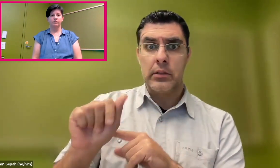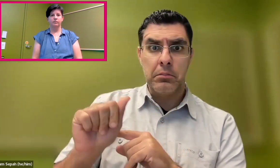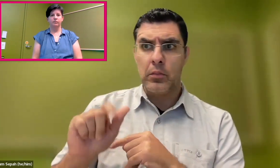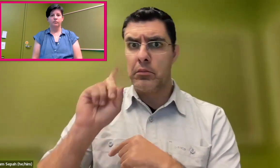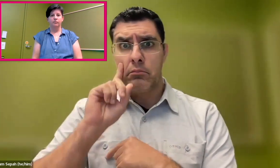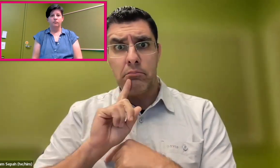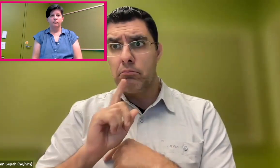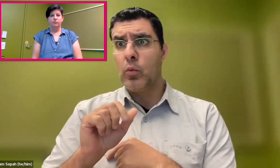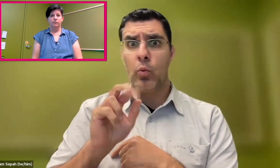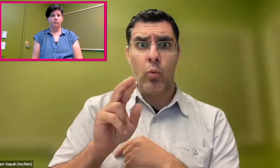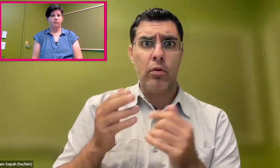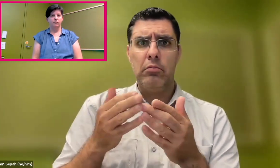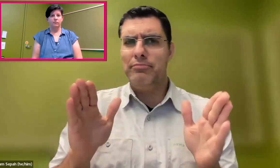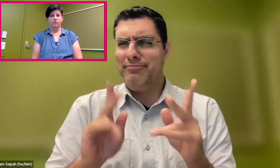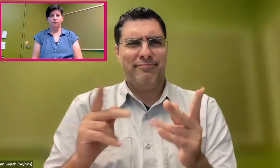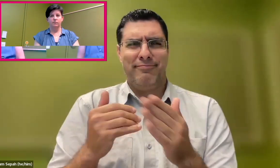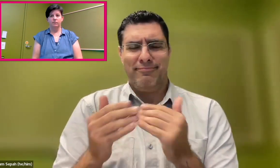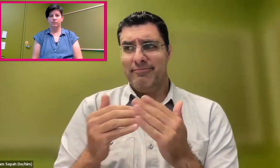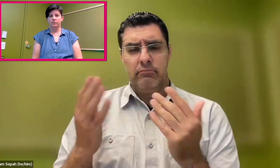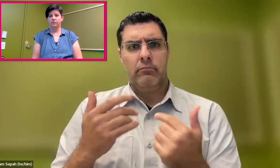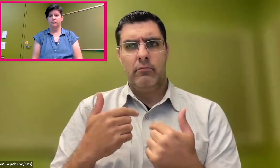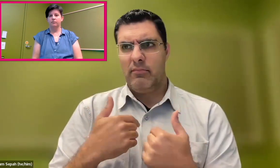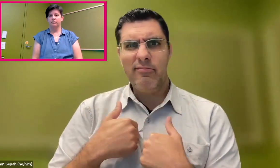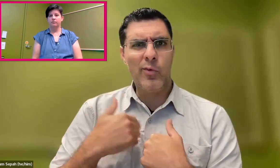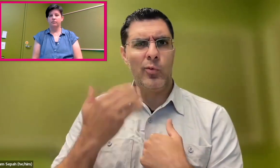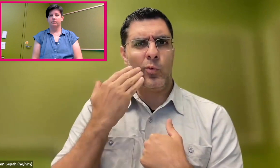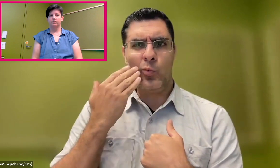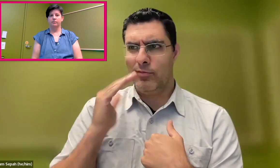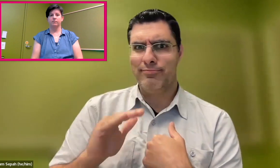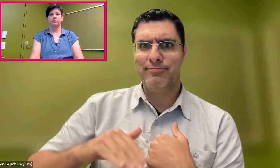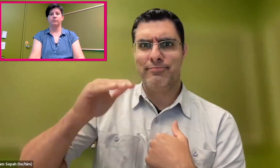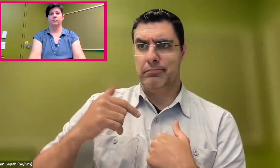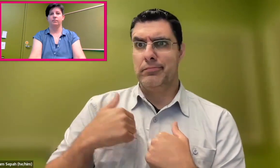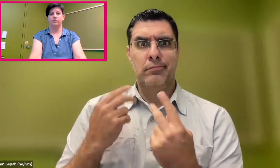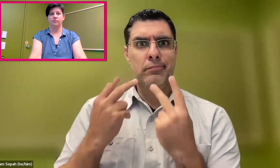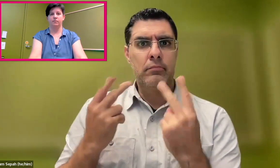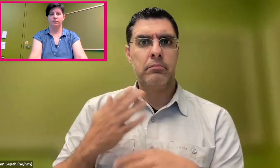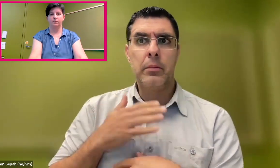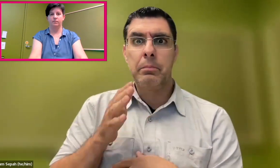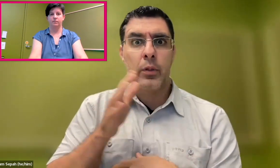possible for people, whether they be disabled, deaf, or just regular population.